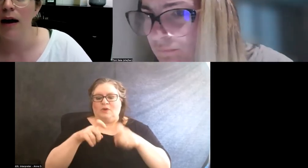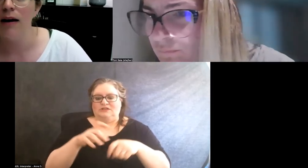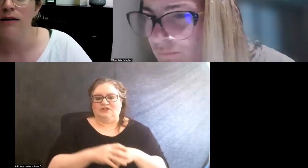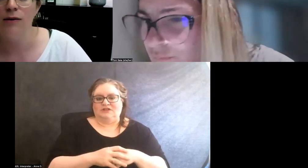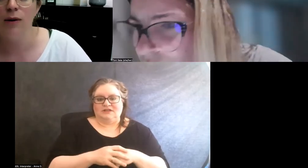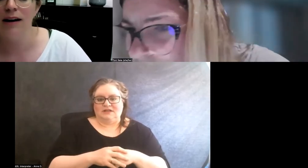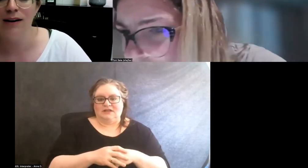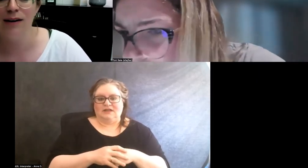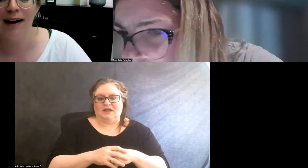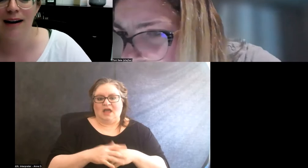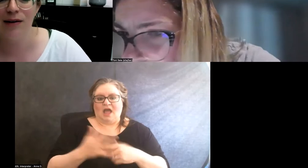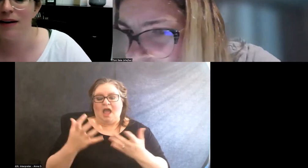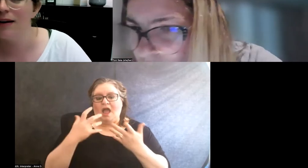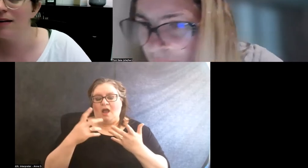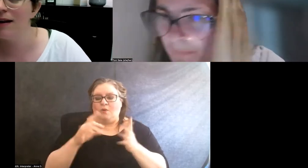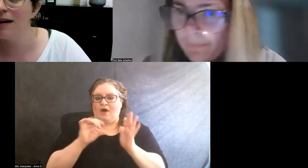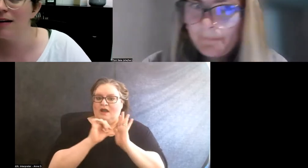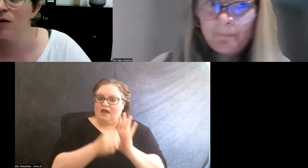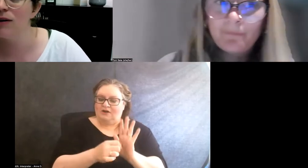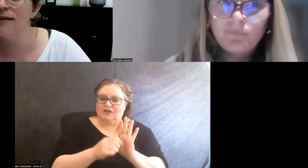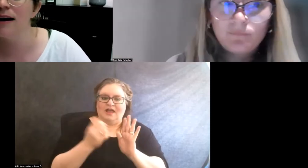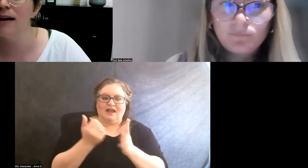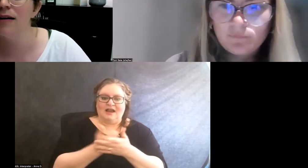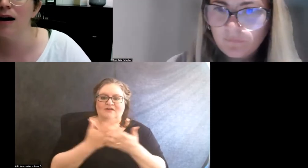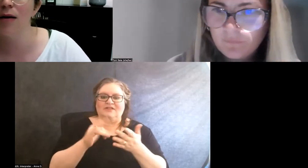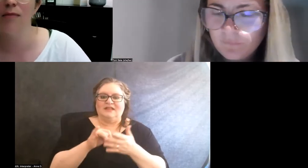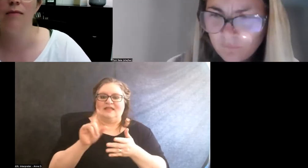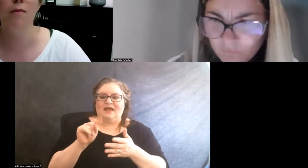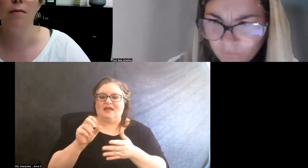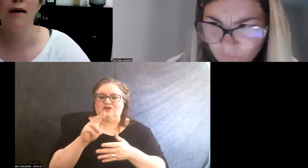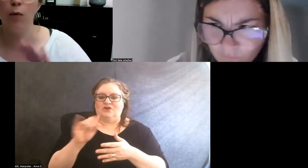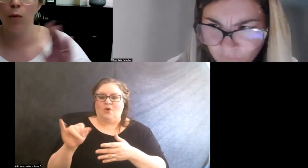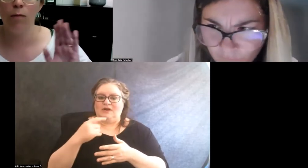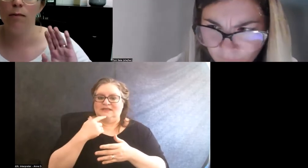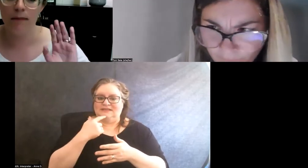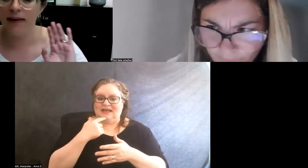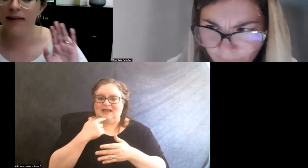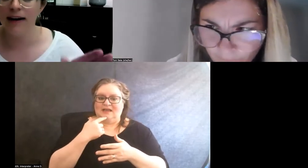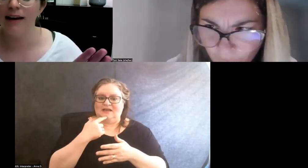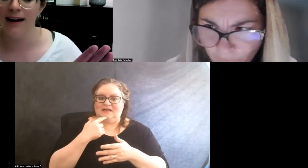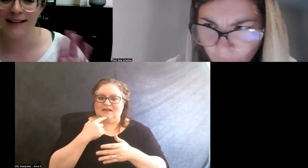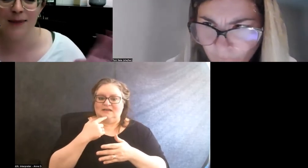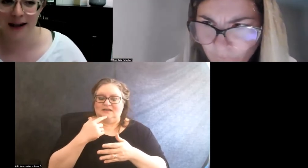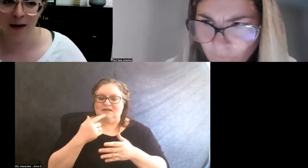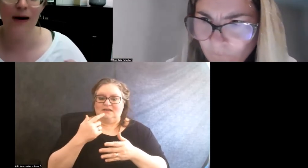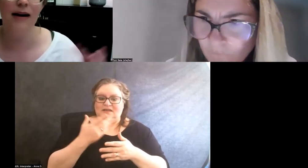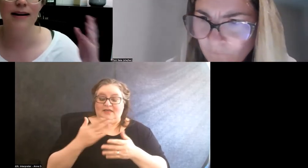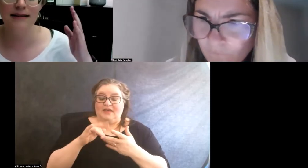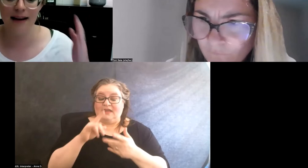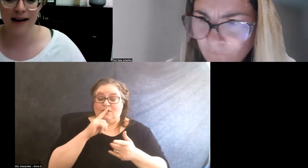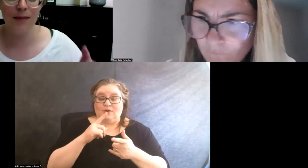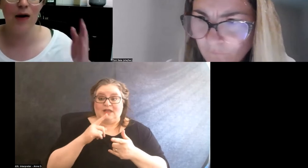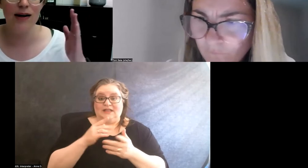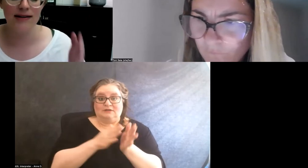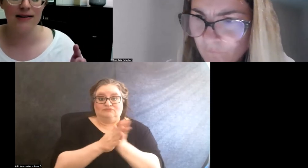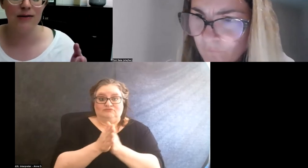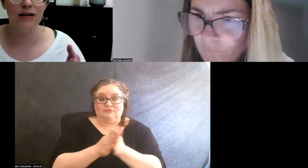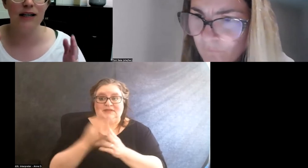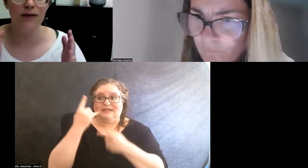I just wanna underline everything that Toni's saying. The thing that gets me going is thinking about accessibility